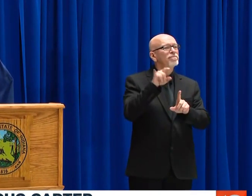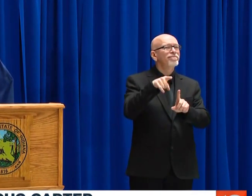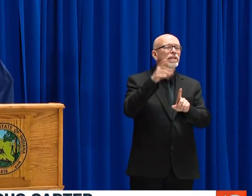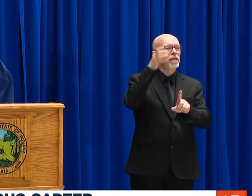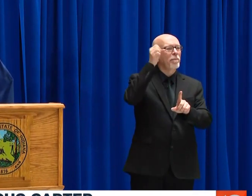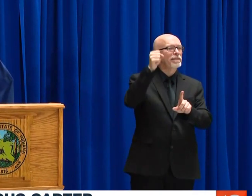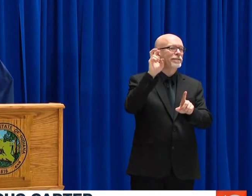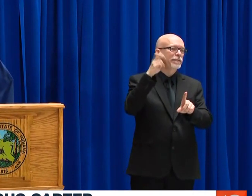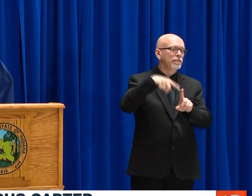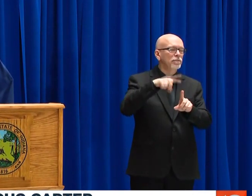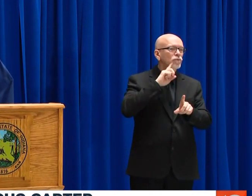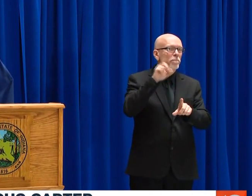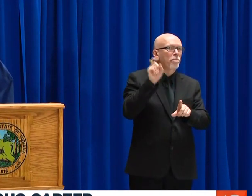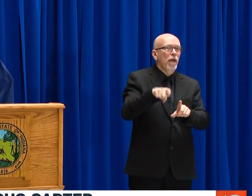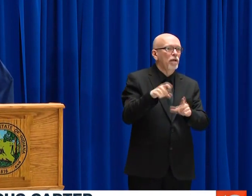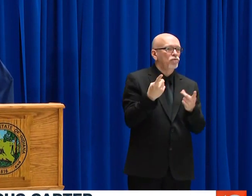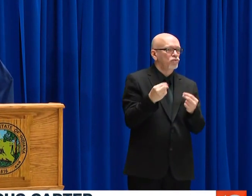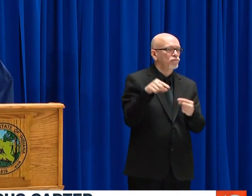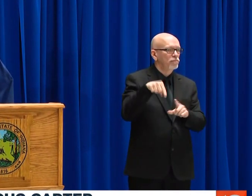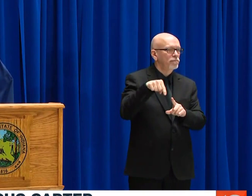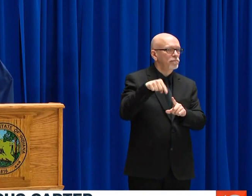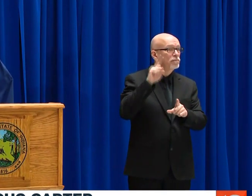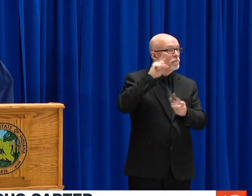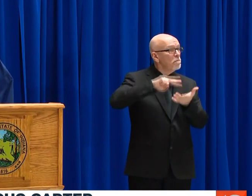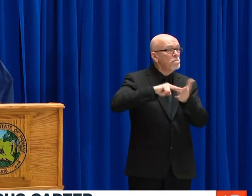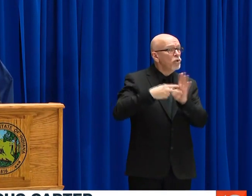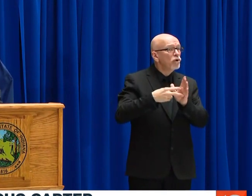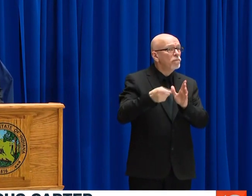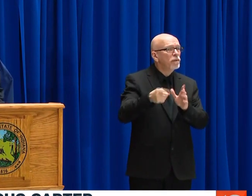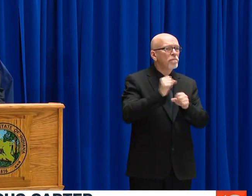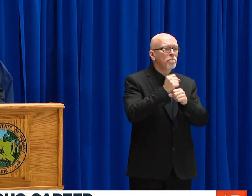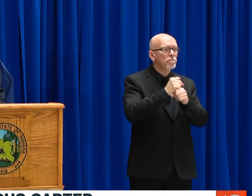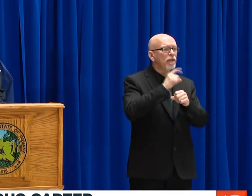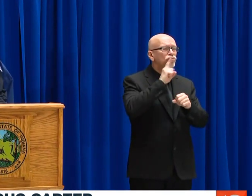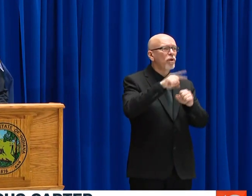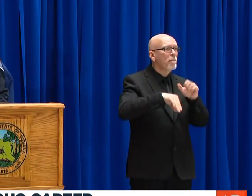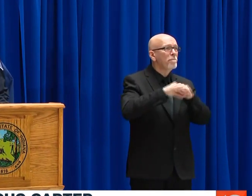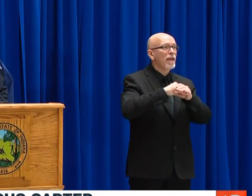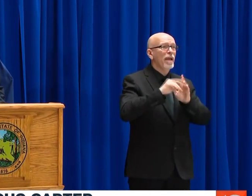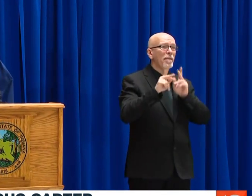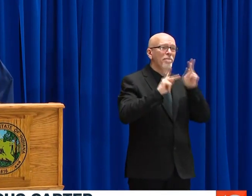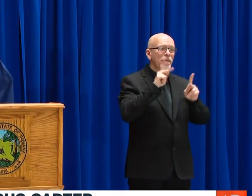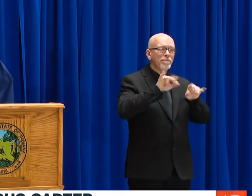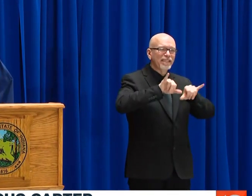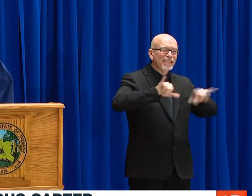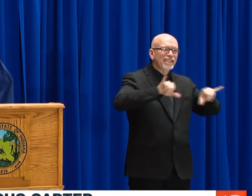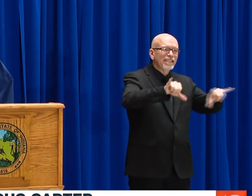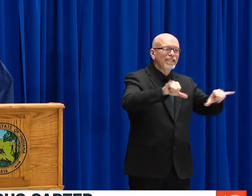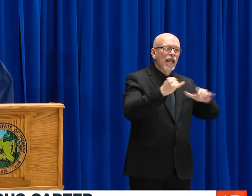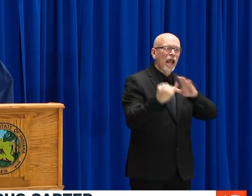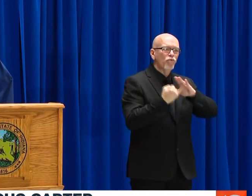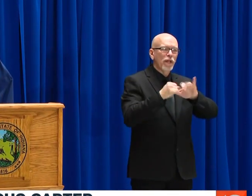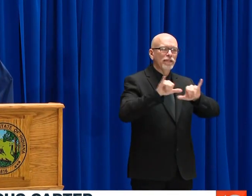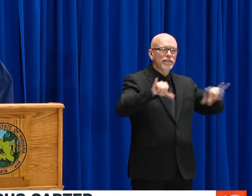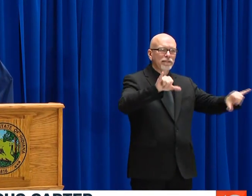STAY HOME, AS DESCRIBED IN GREAT DETAIL IN EXECUTIVE ORDER 20-08 IS A COMMON SENSE NEXT STEP